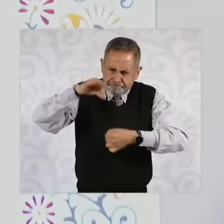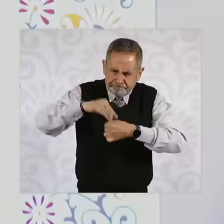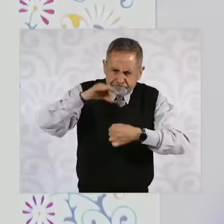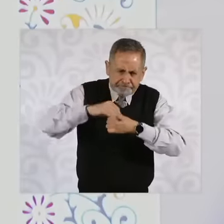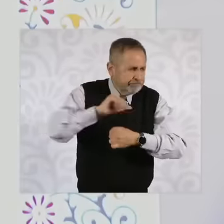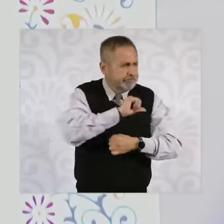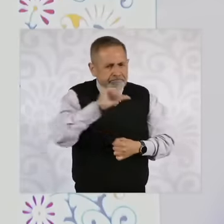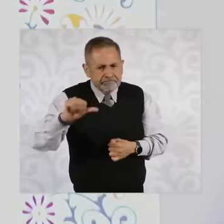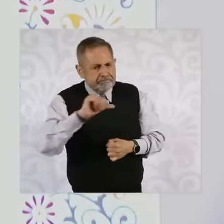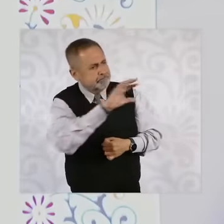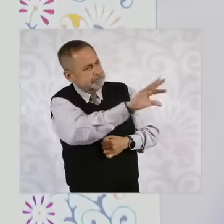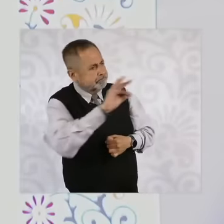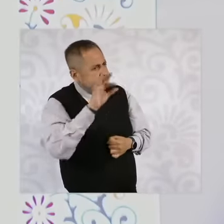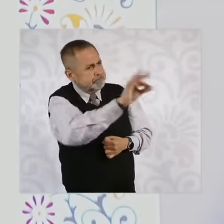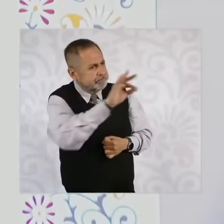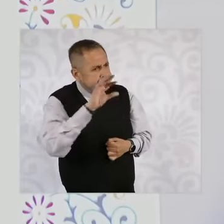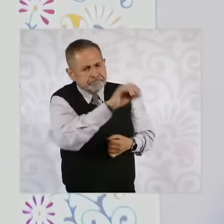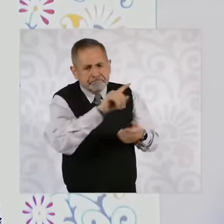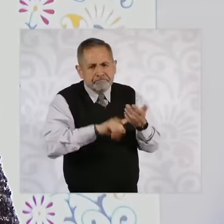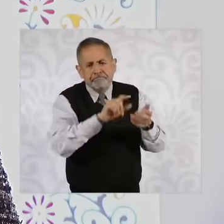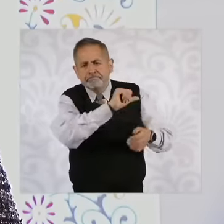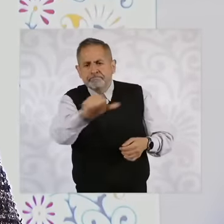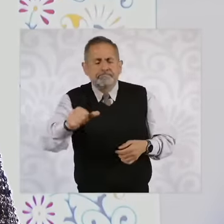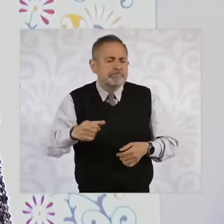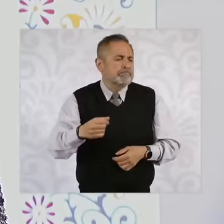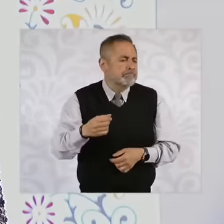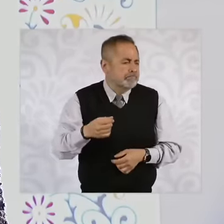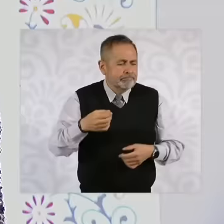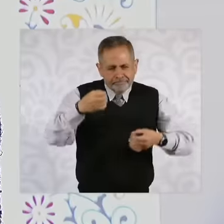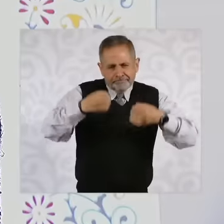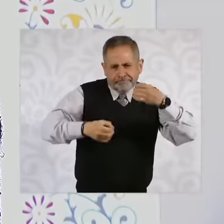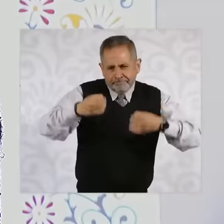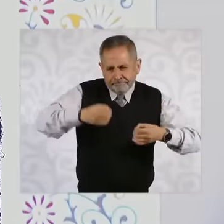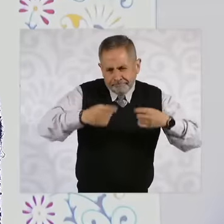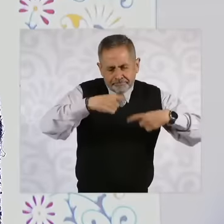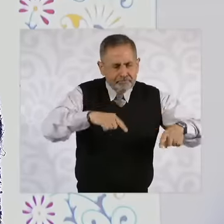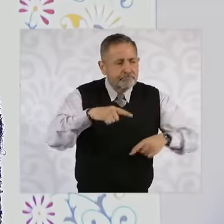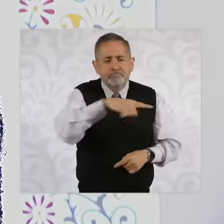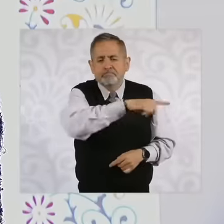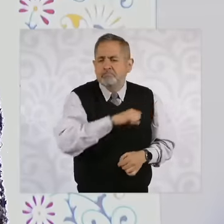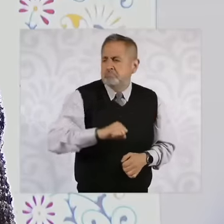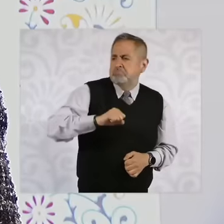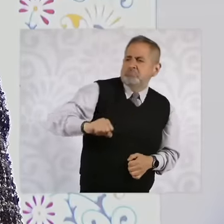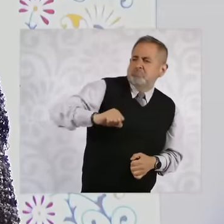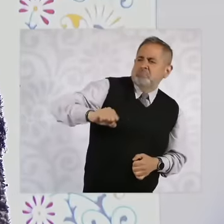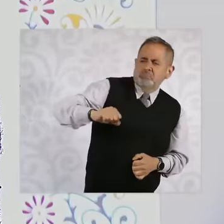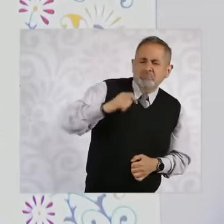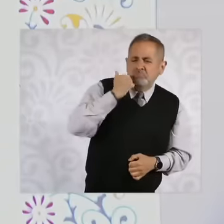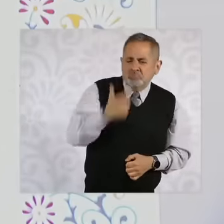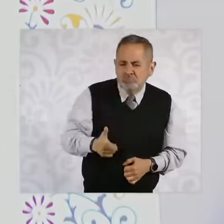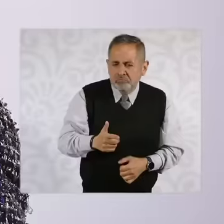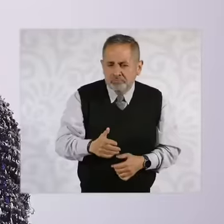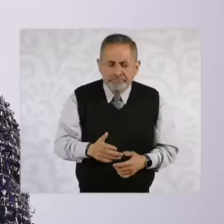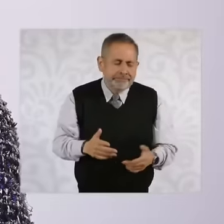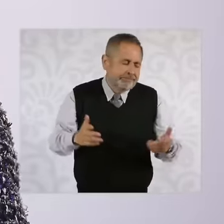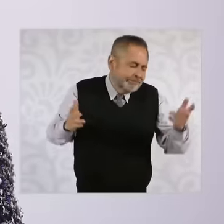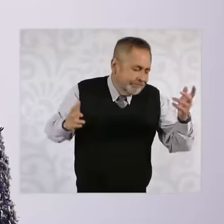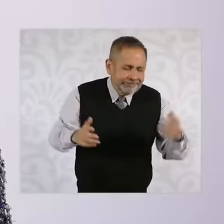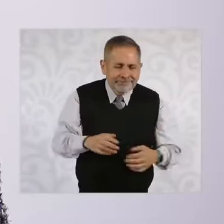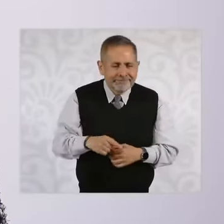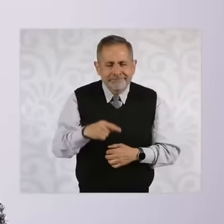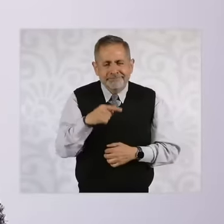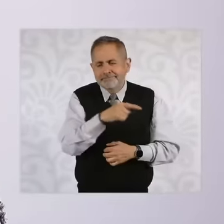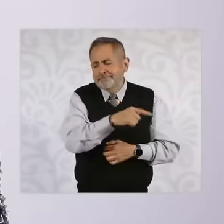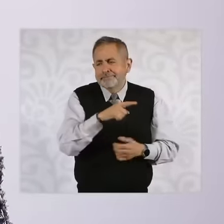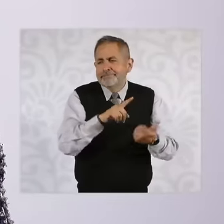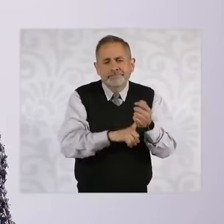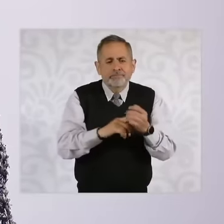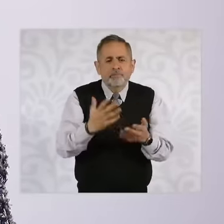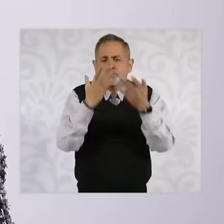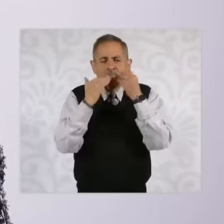with the popular vote these are resistances of them but these resistances have no